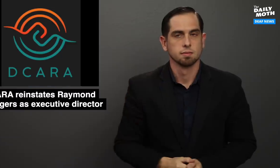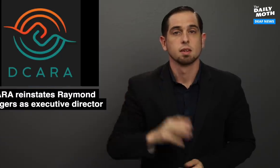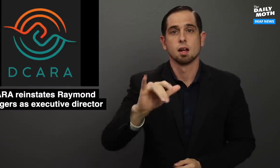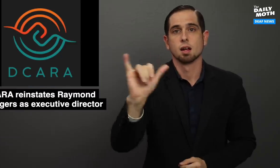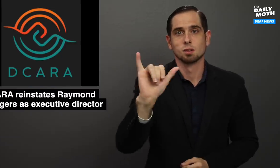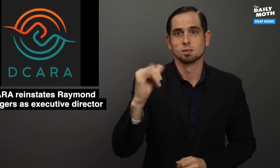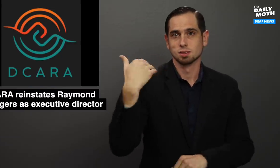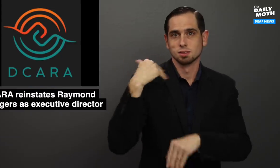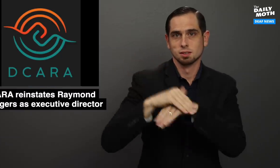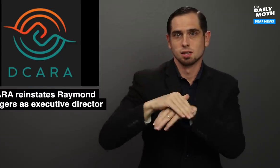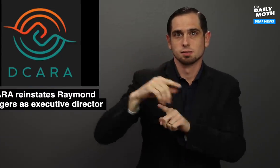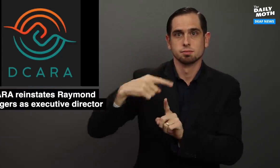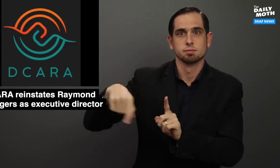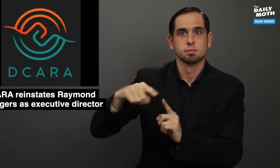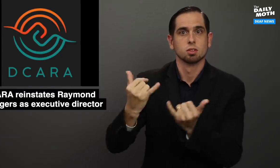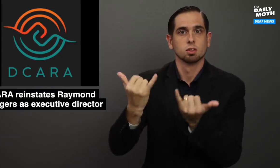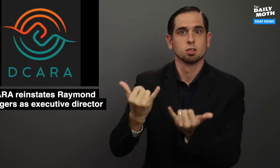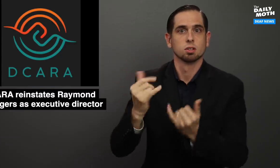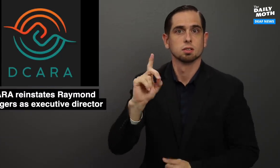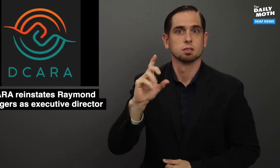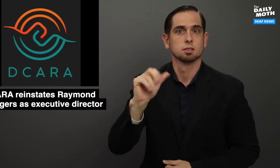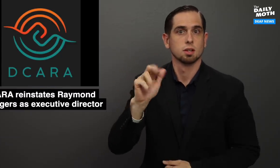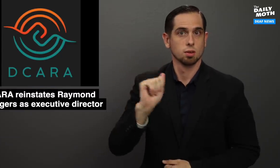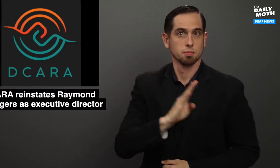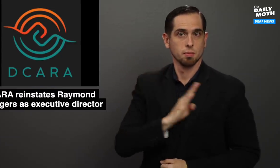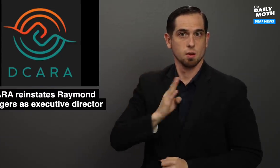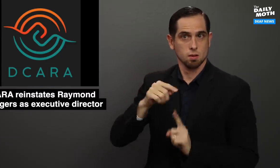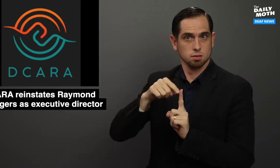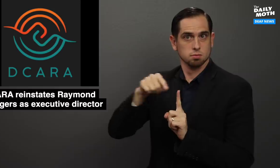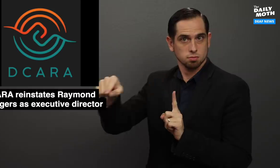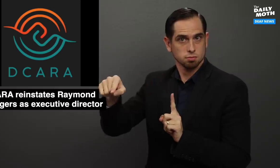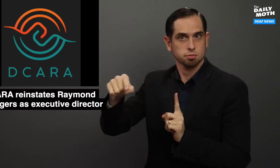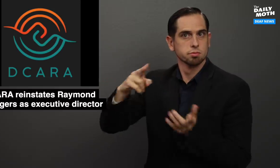Also last night the current DCARA board signed